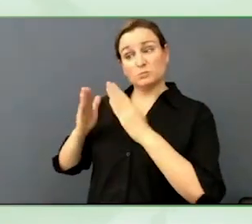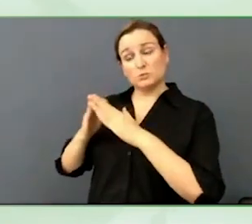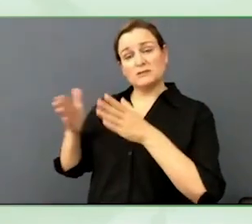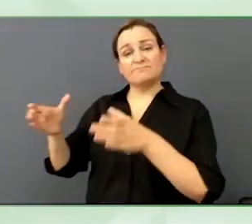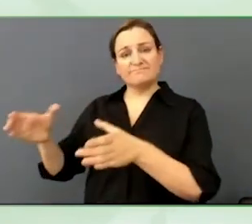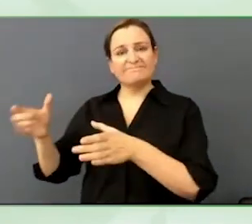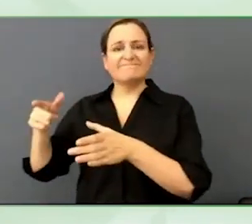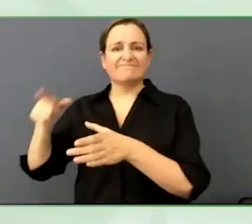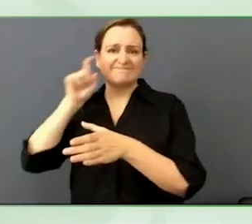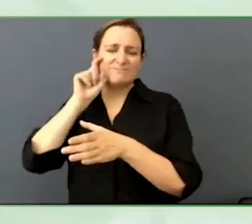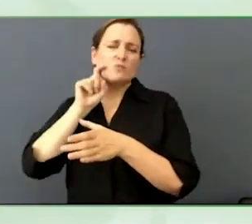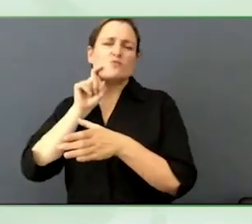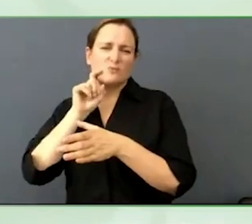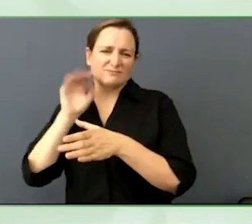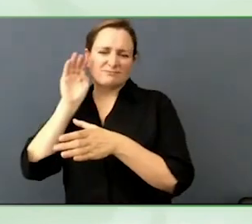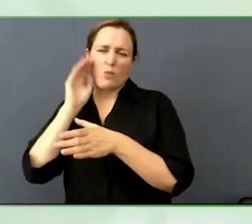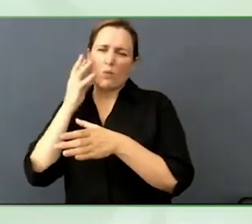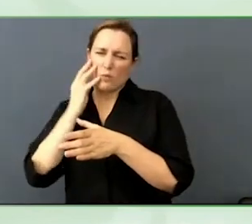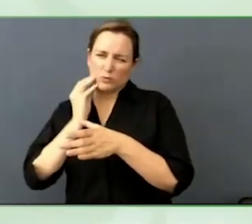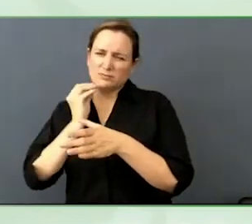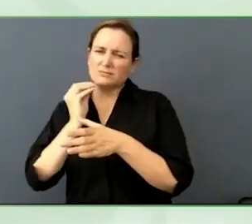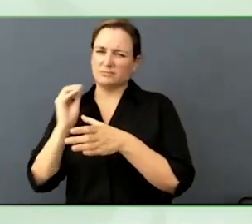correlates tightly with certain disabilities.